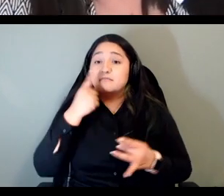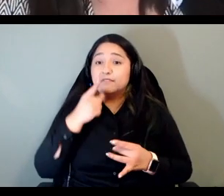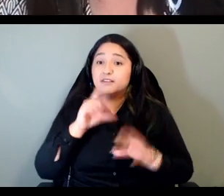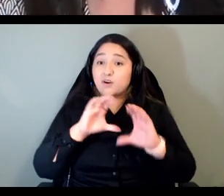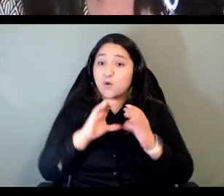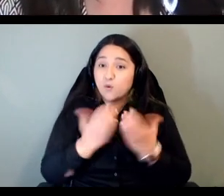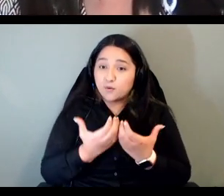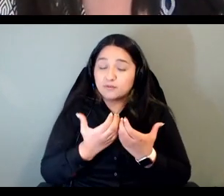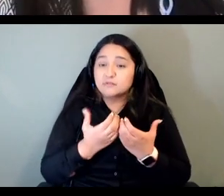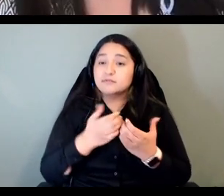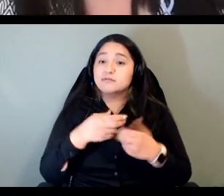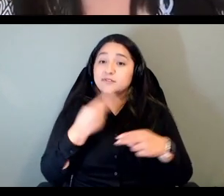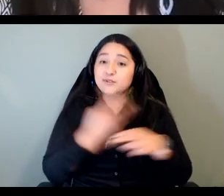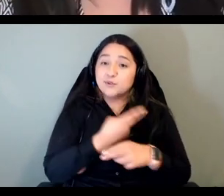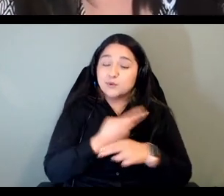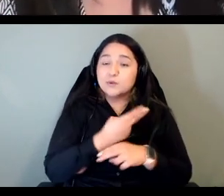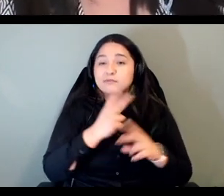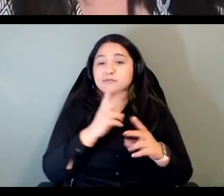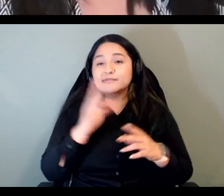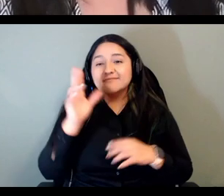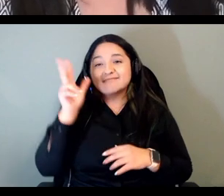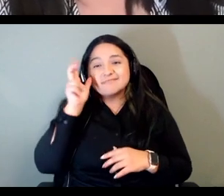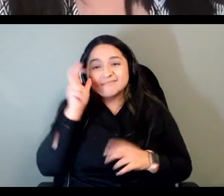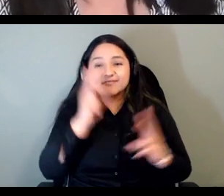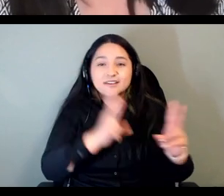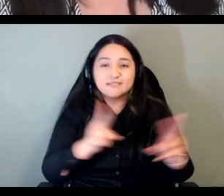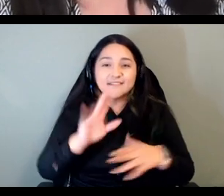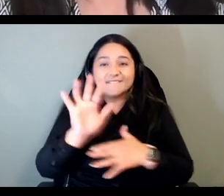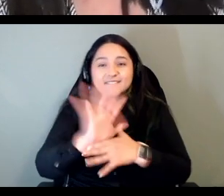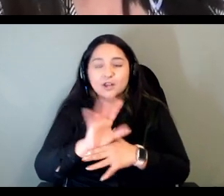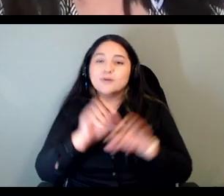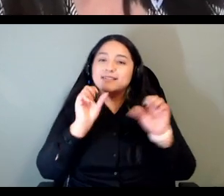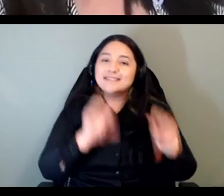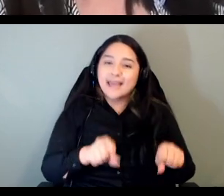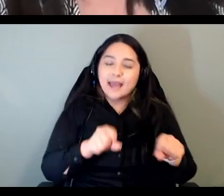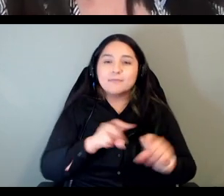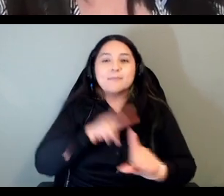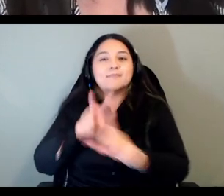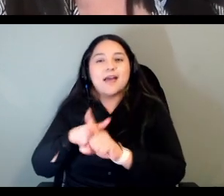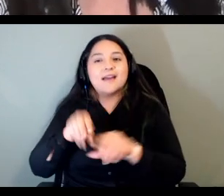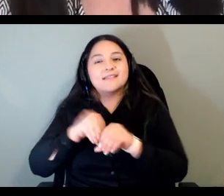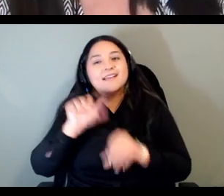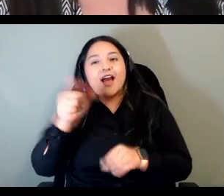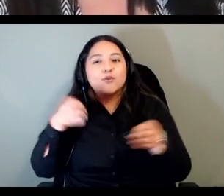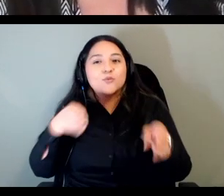in different ways well those videos are actually like media content that's all in the language